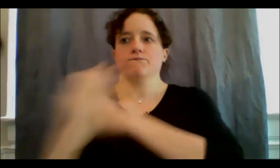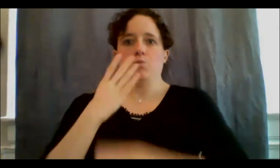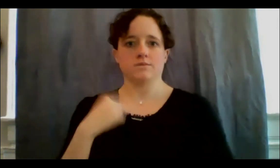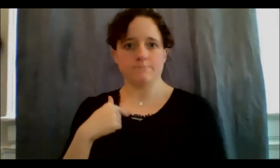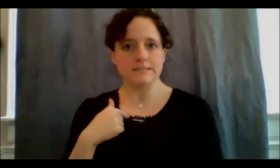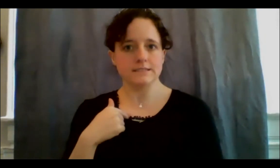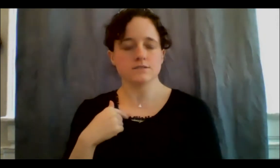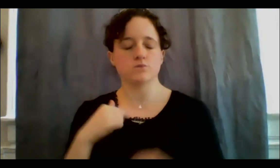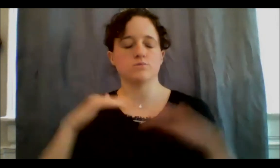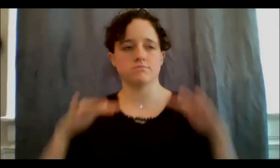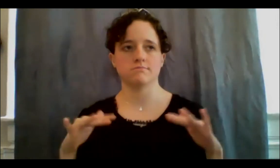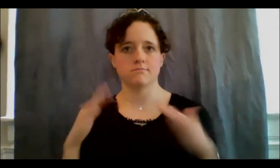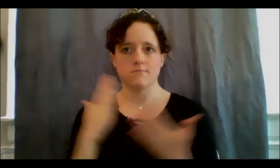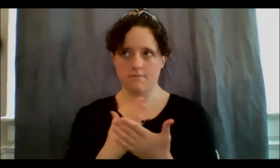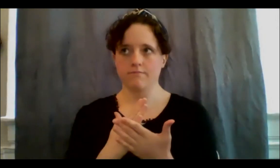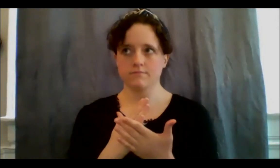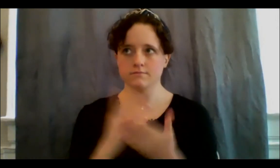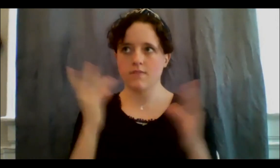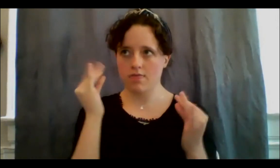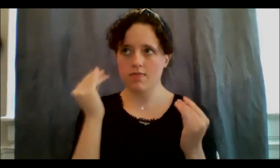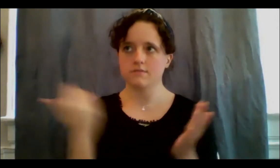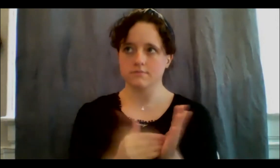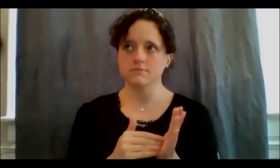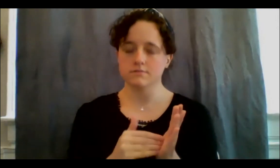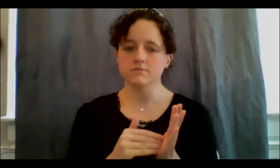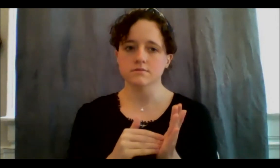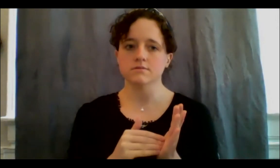biggest blessings I could have had in my life, is having that time to look